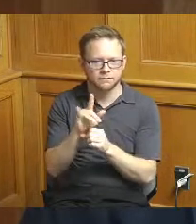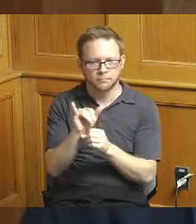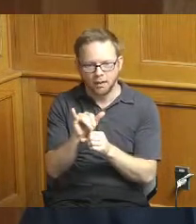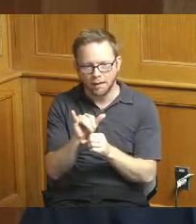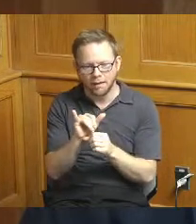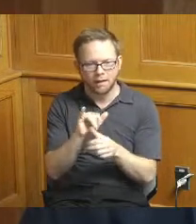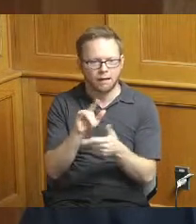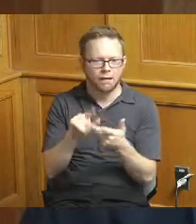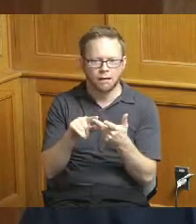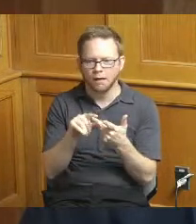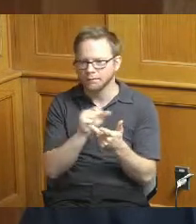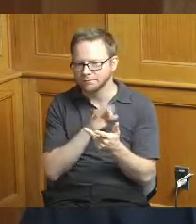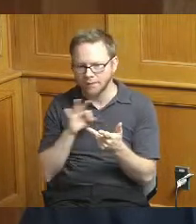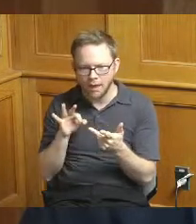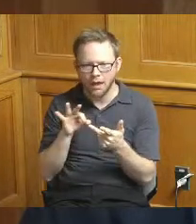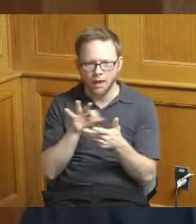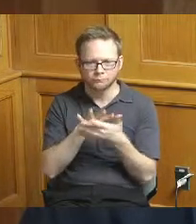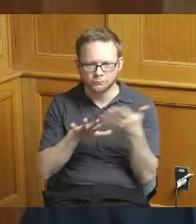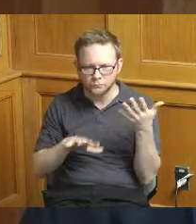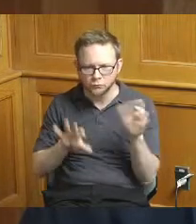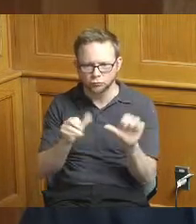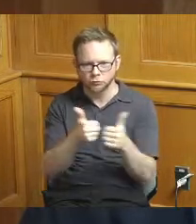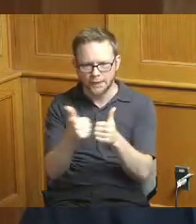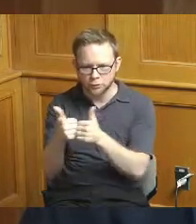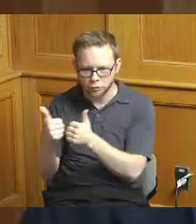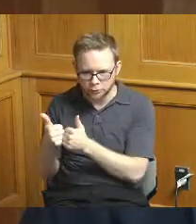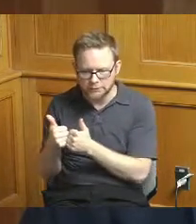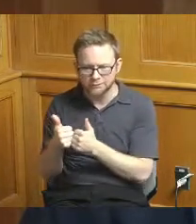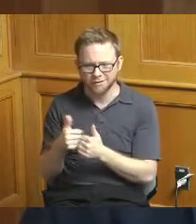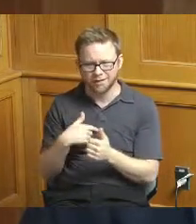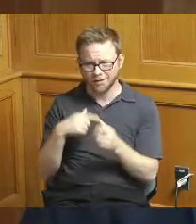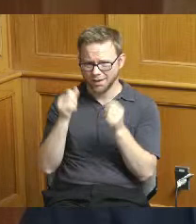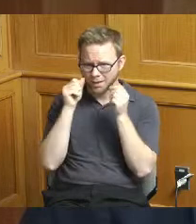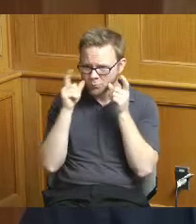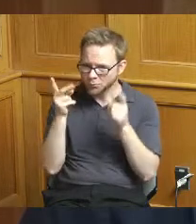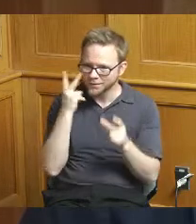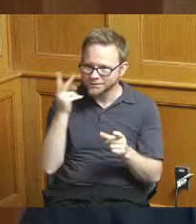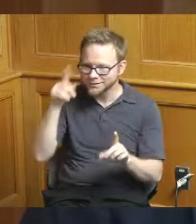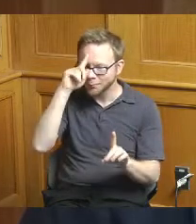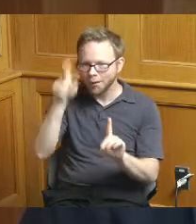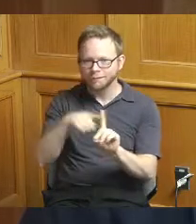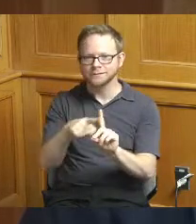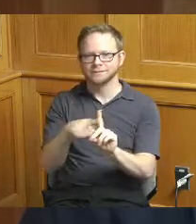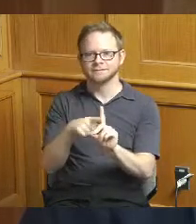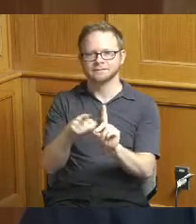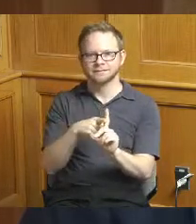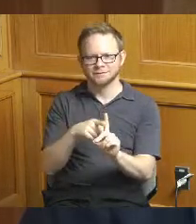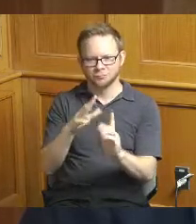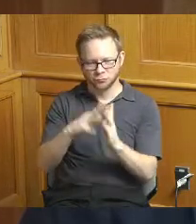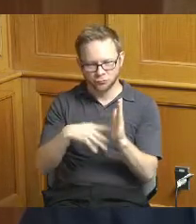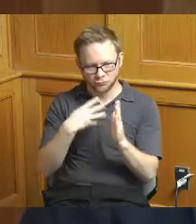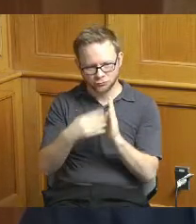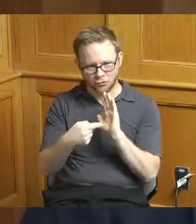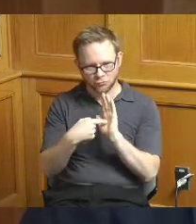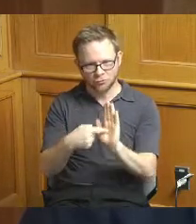all that kind of stuff I'm surprised to see your optimism in your chart here and so I'm wondering